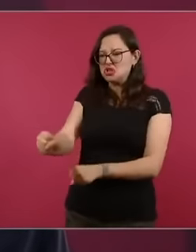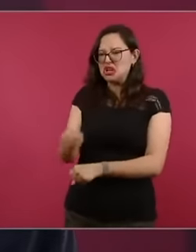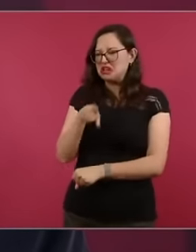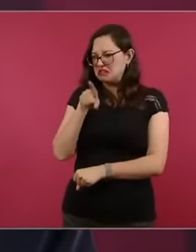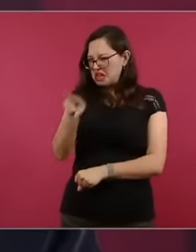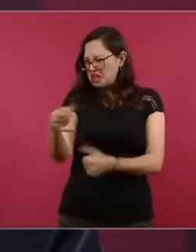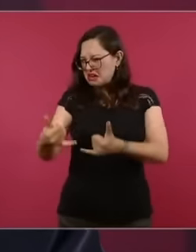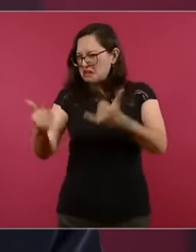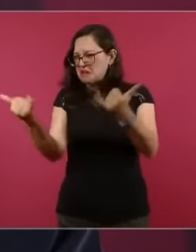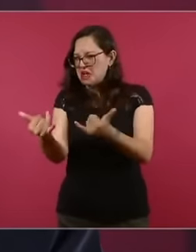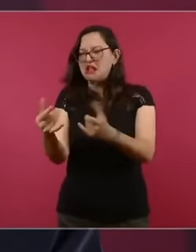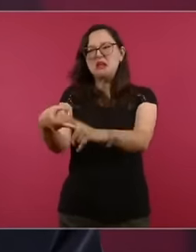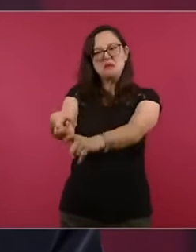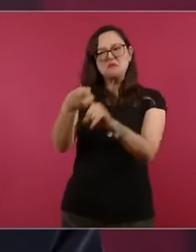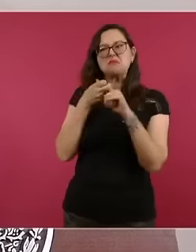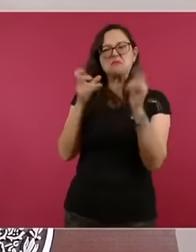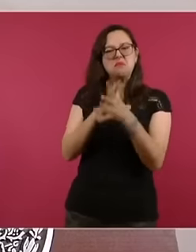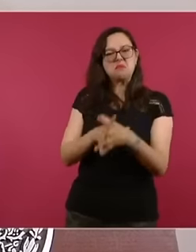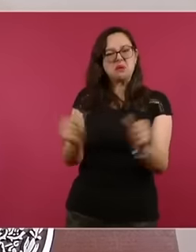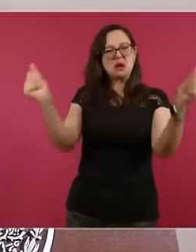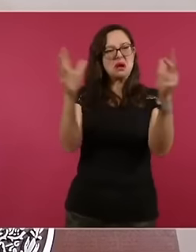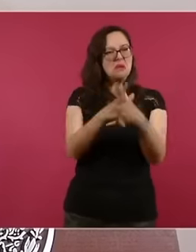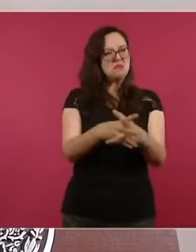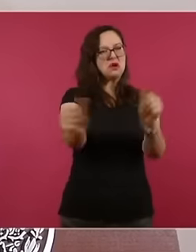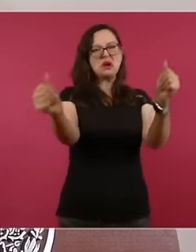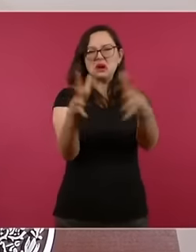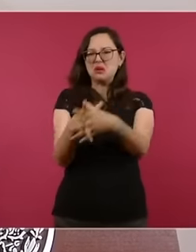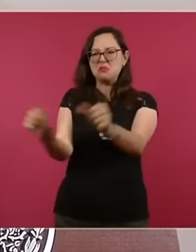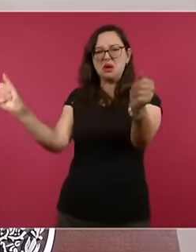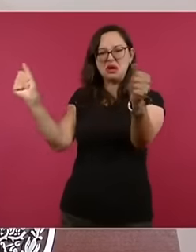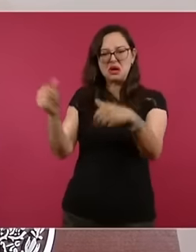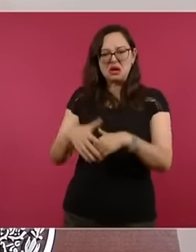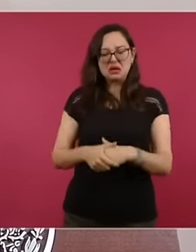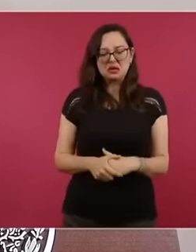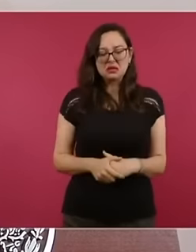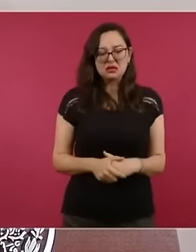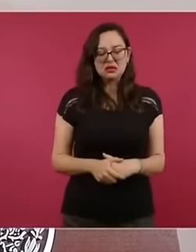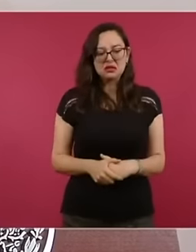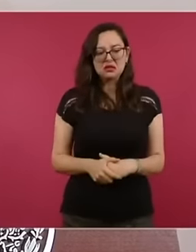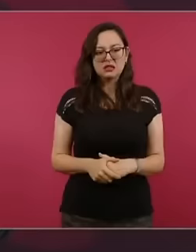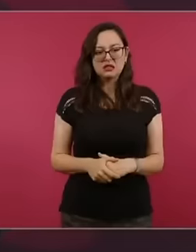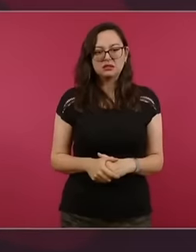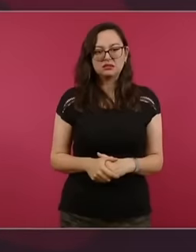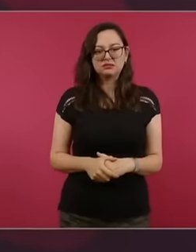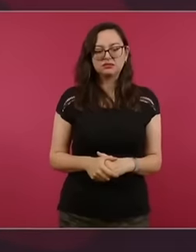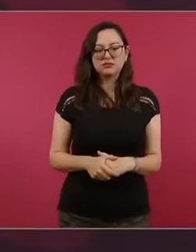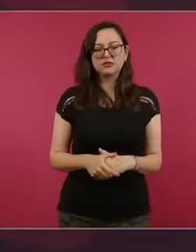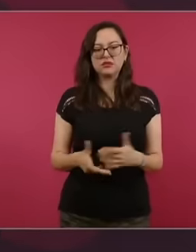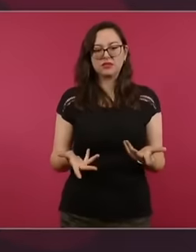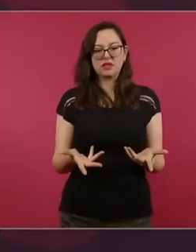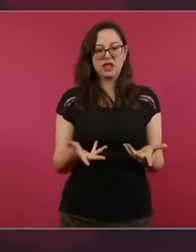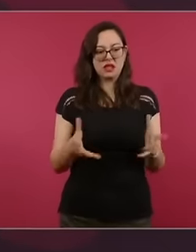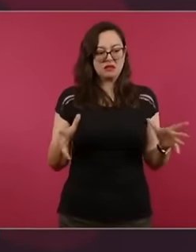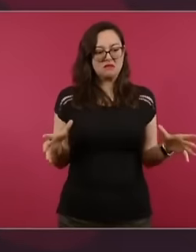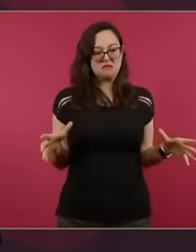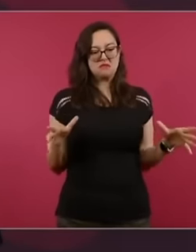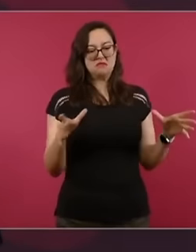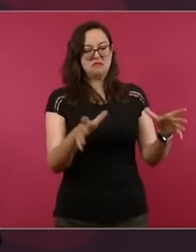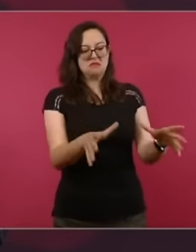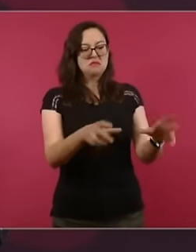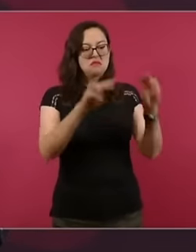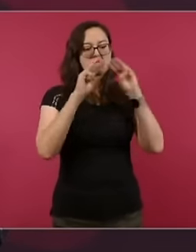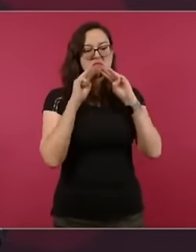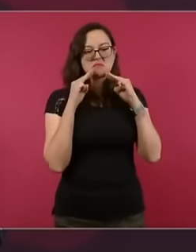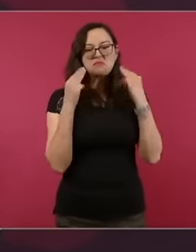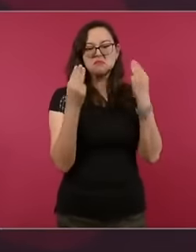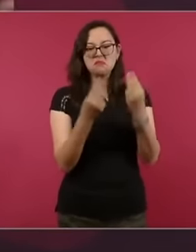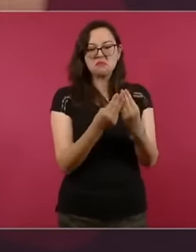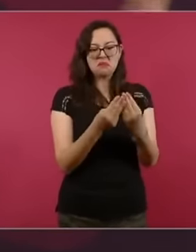for protecting one gang and persecuting